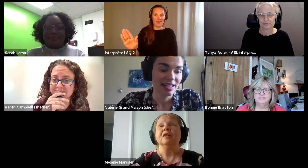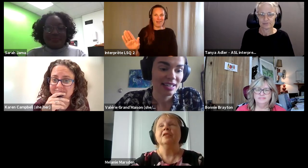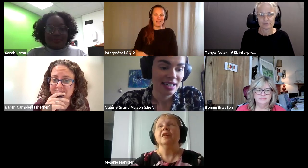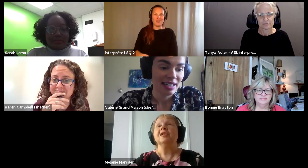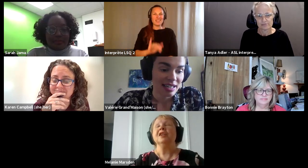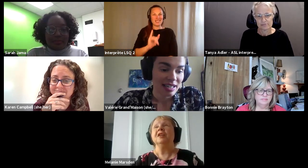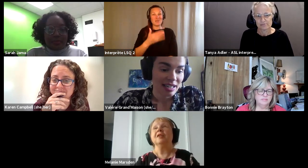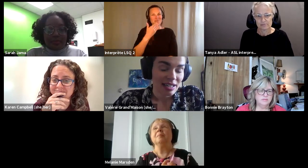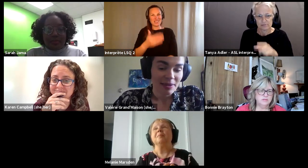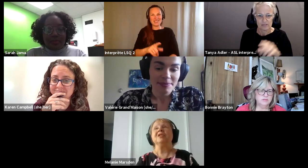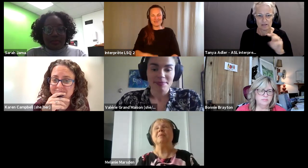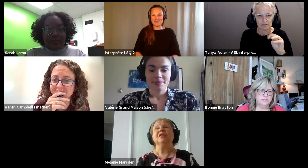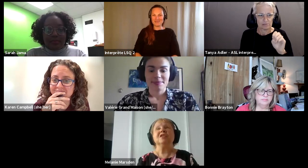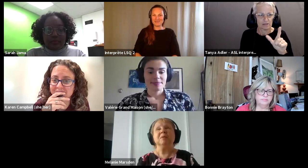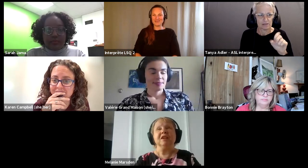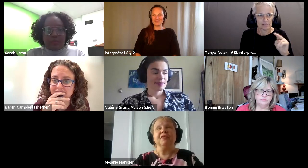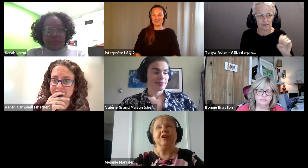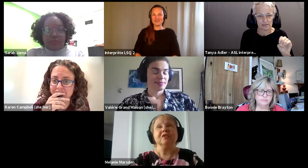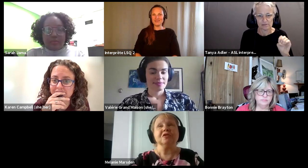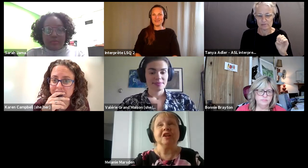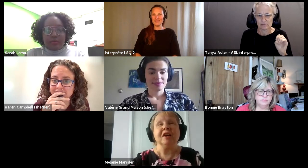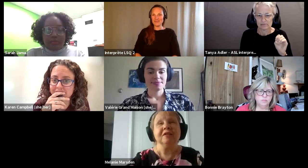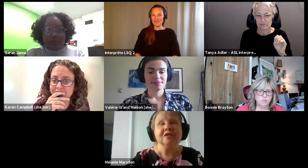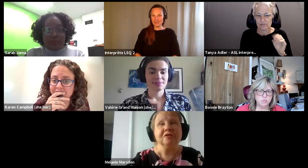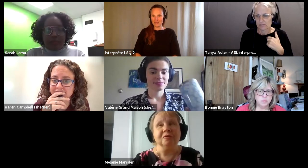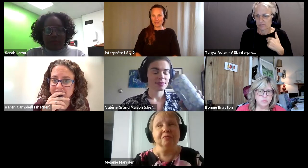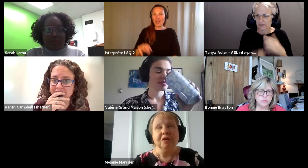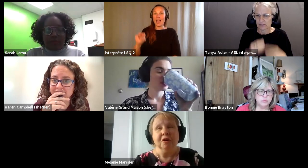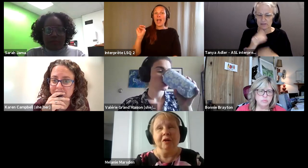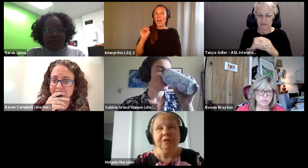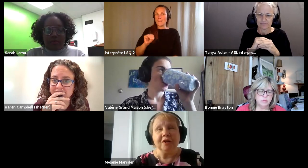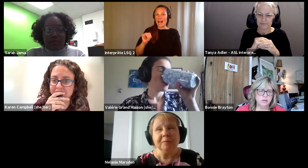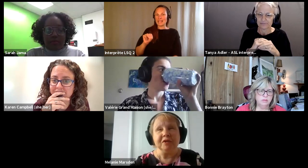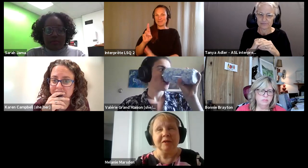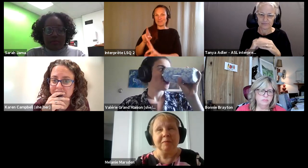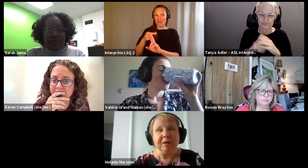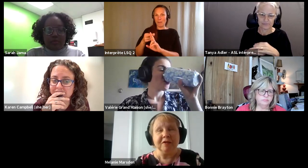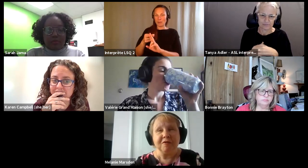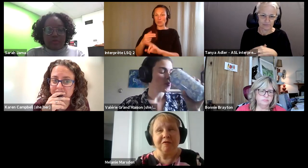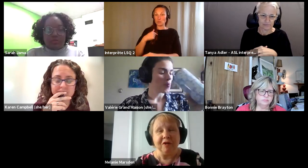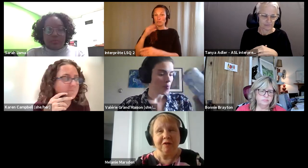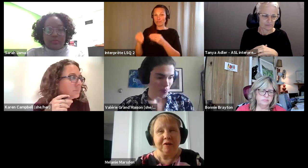Melanie Marsden: And I think it's Melanie speaking, if I could just add to all the comments that have been made so far.